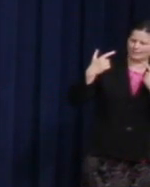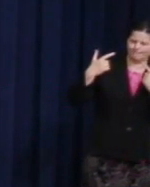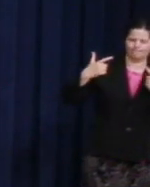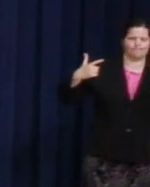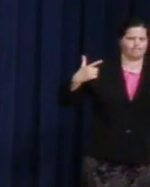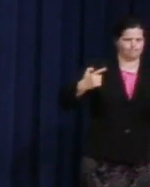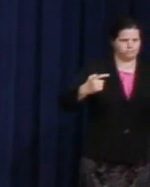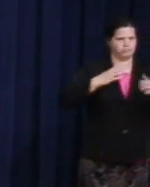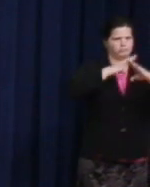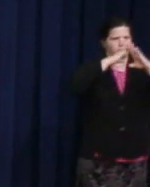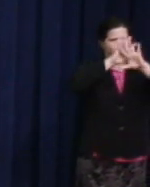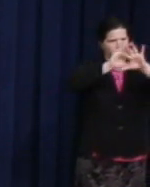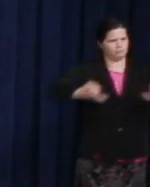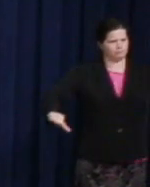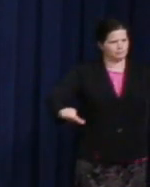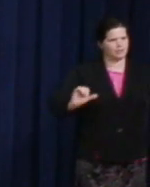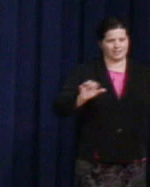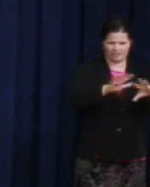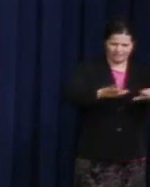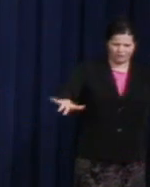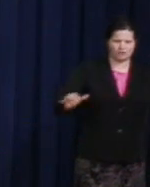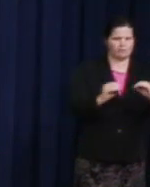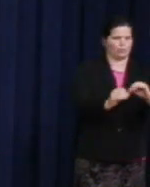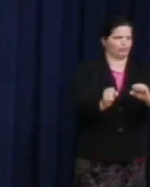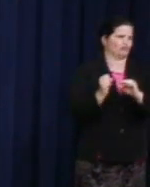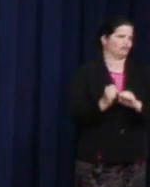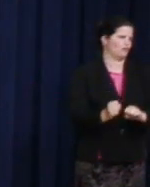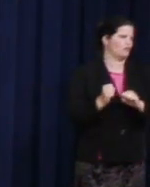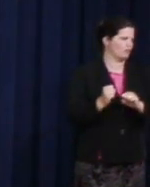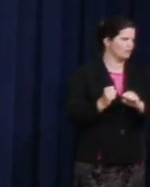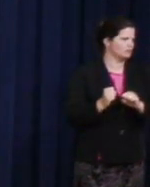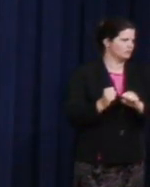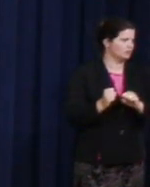weakened by diversity. And he realized that his assassination would